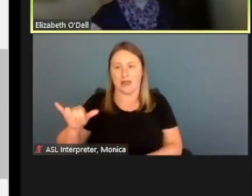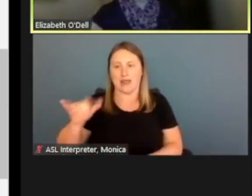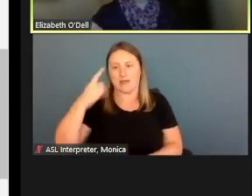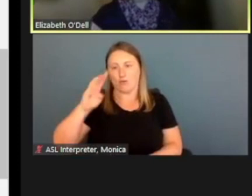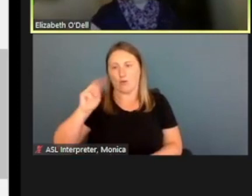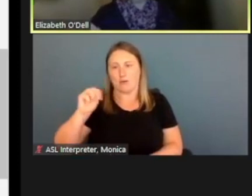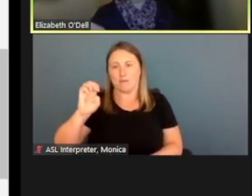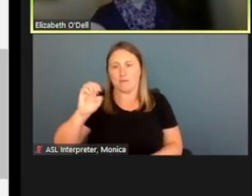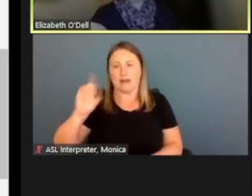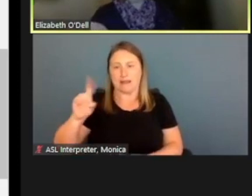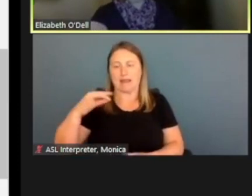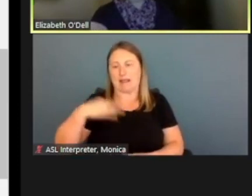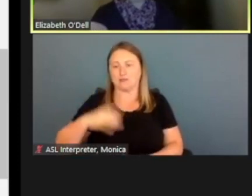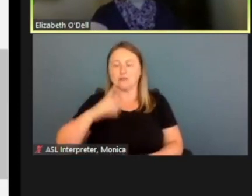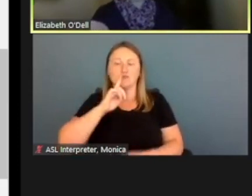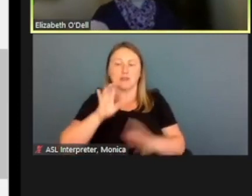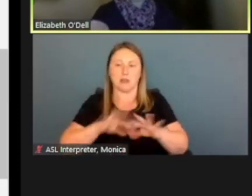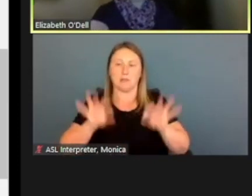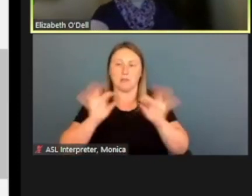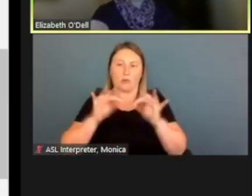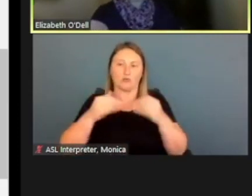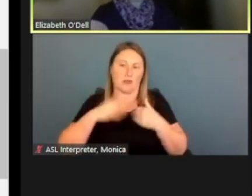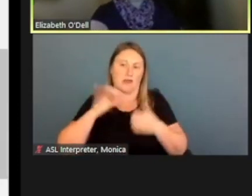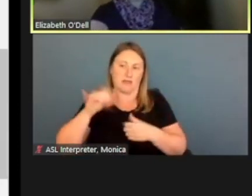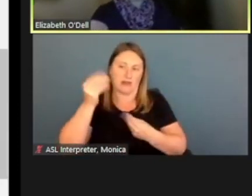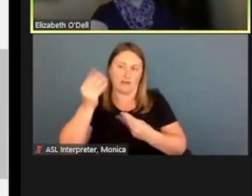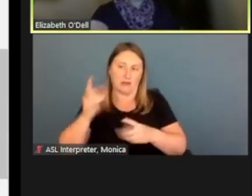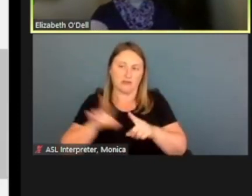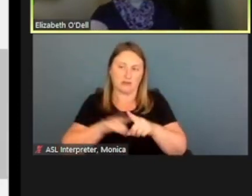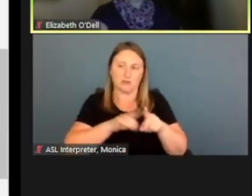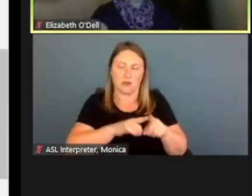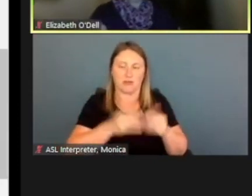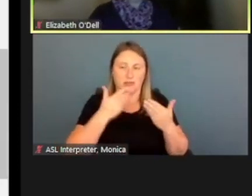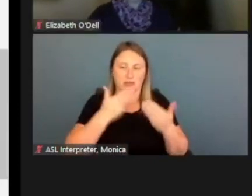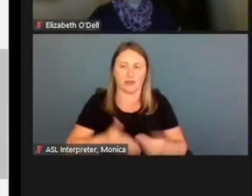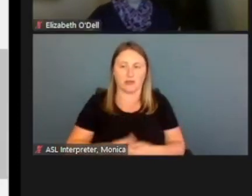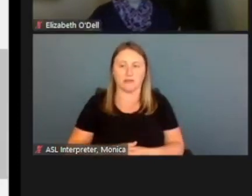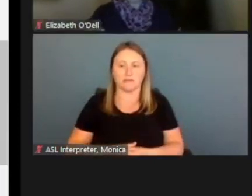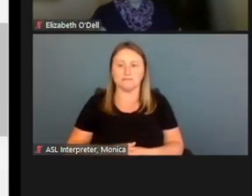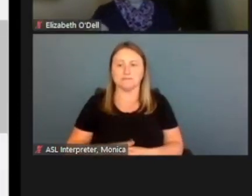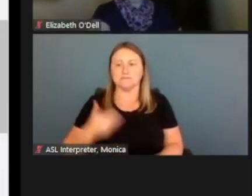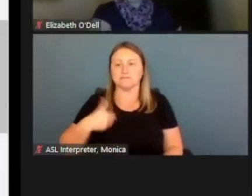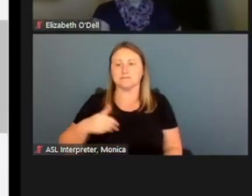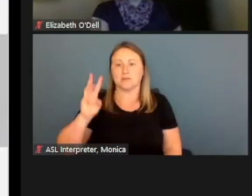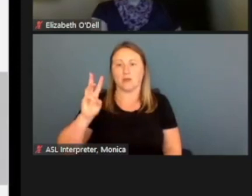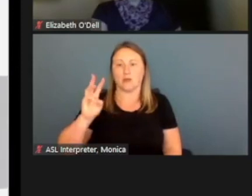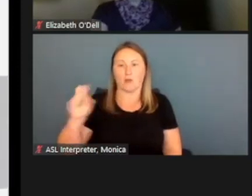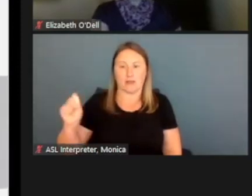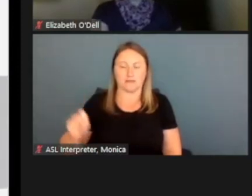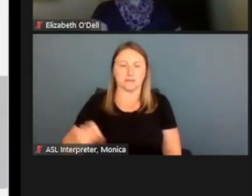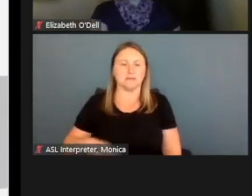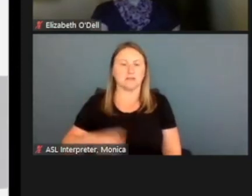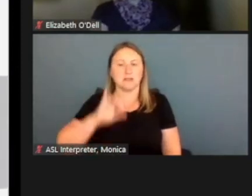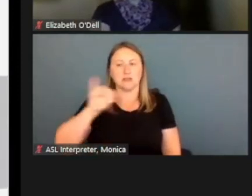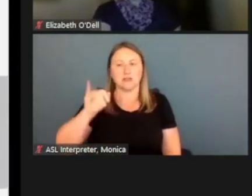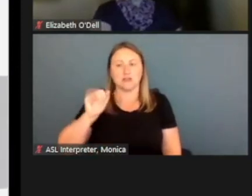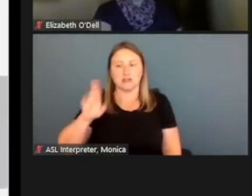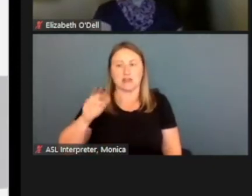So, it's very important to have that information as well. Thank you. Great. Jennifer does have an SSN,